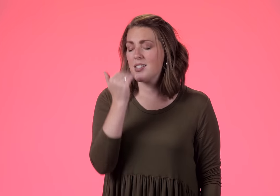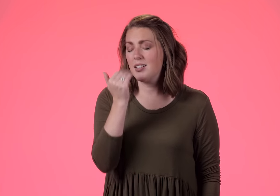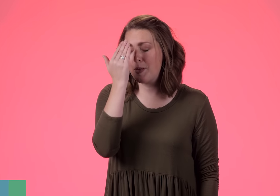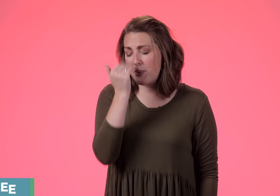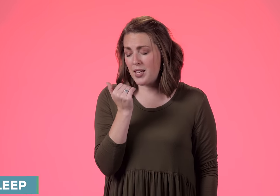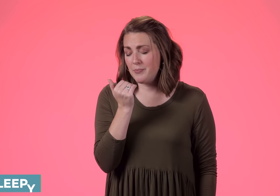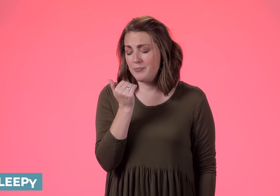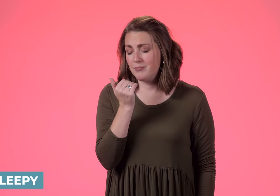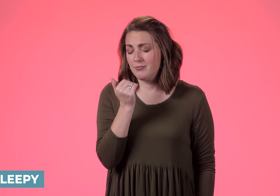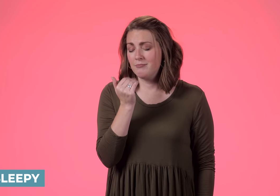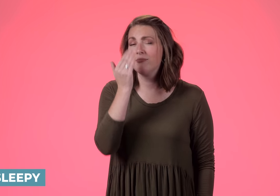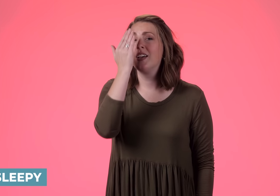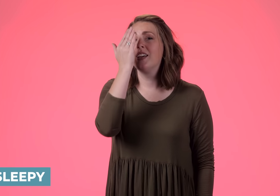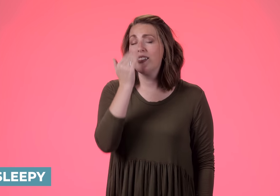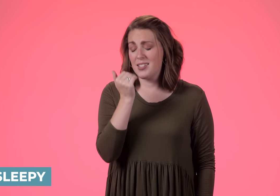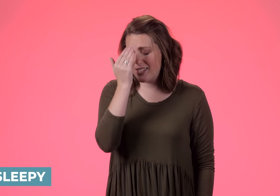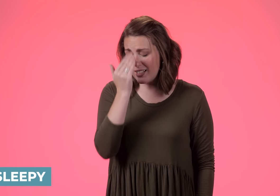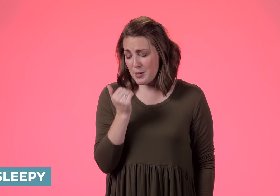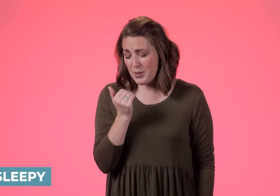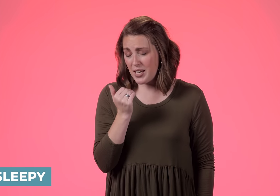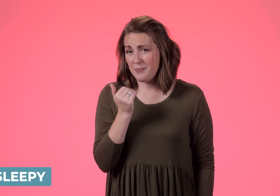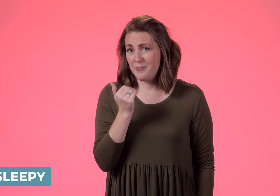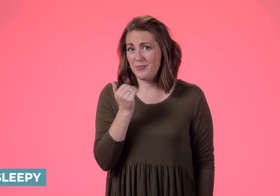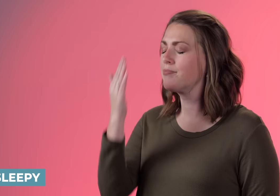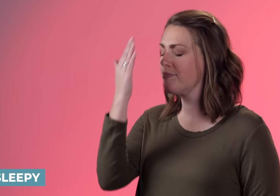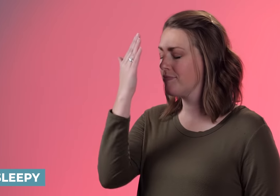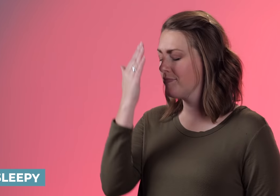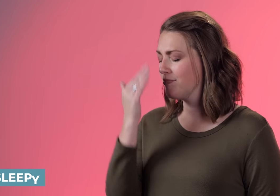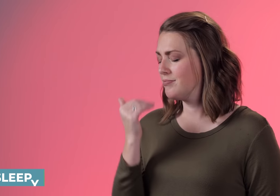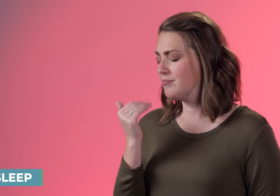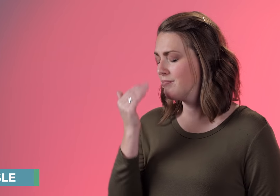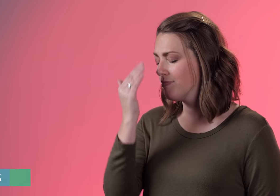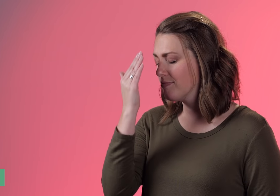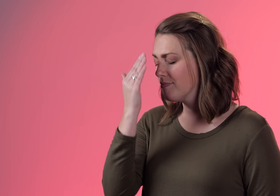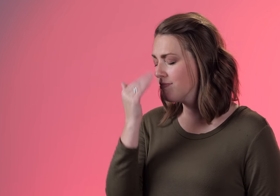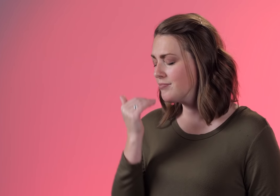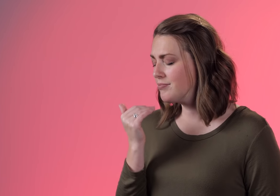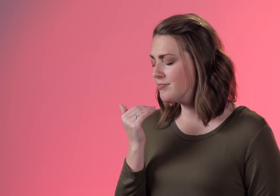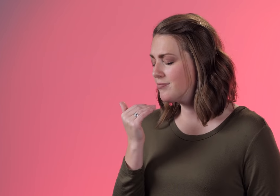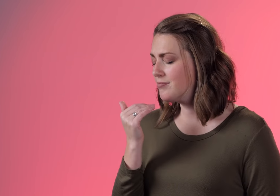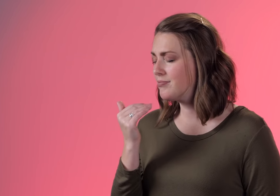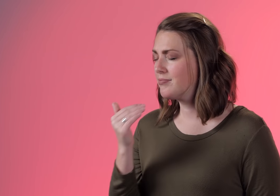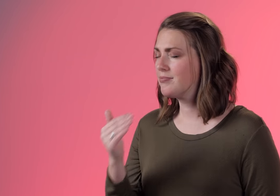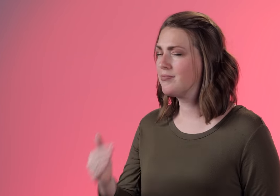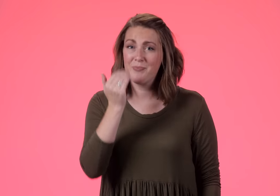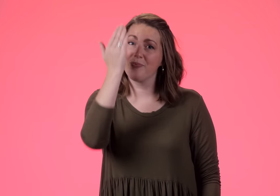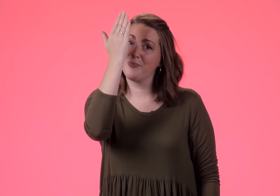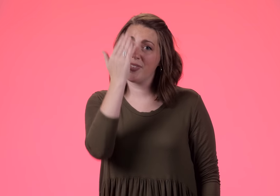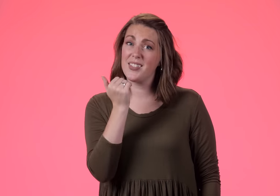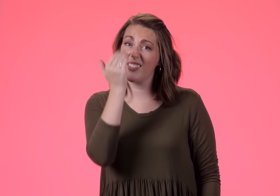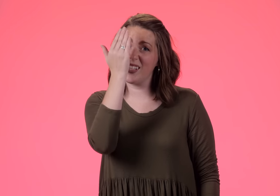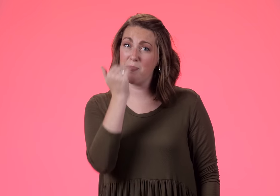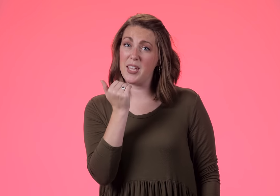SLEEPY SLEEPY It's like your head is nodding off. SLEEPY